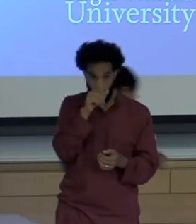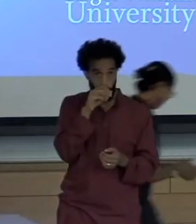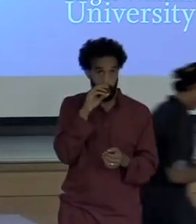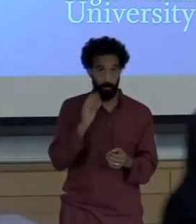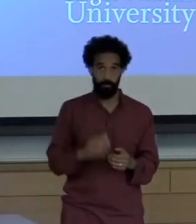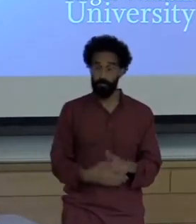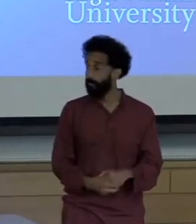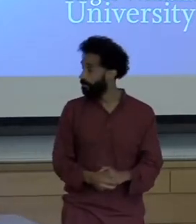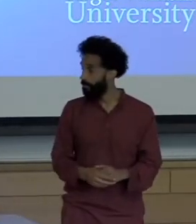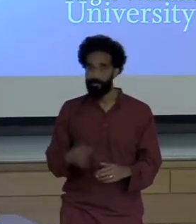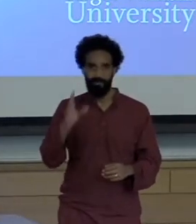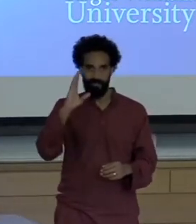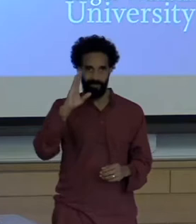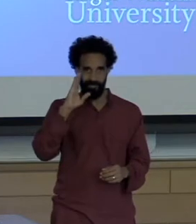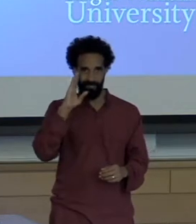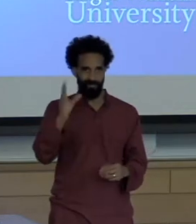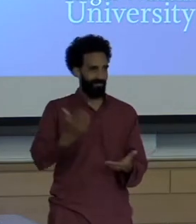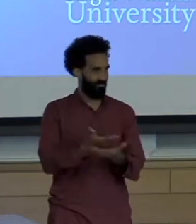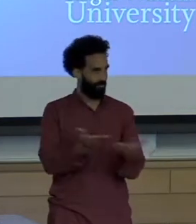Hi everyone, thank you for being here